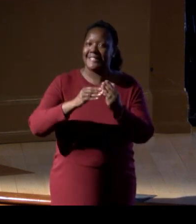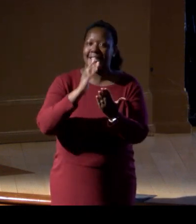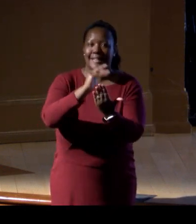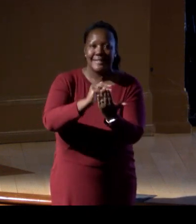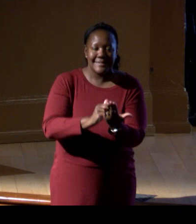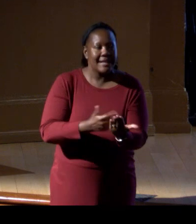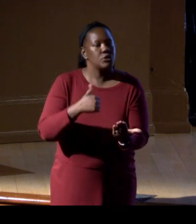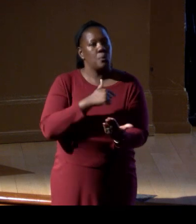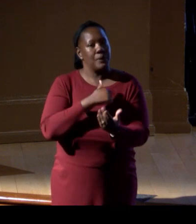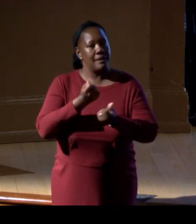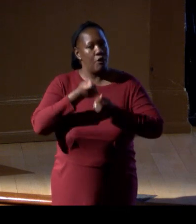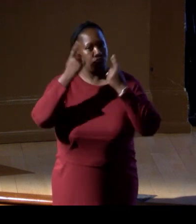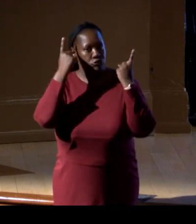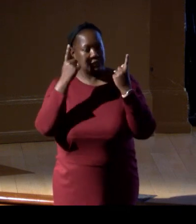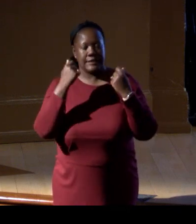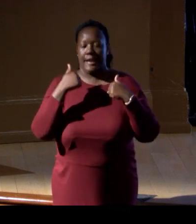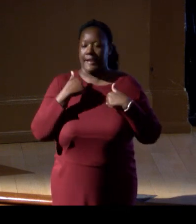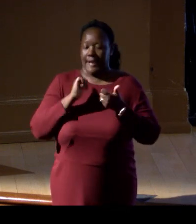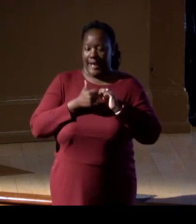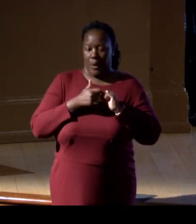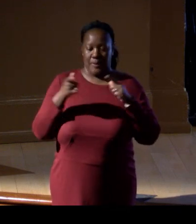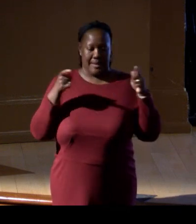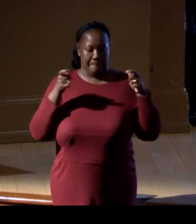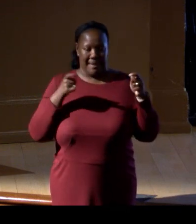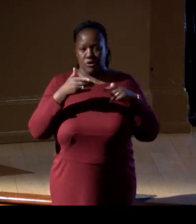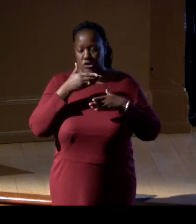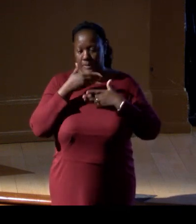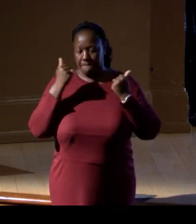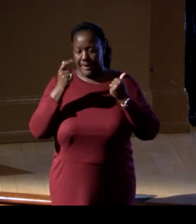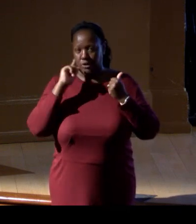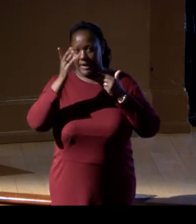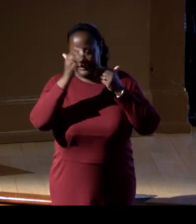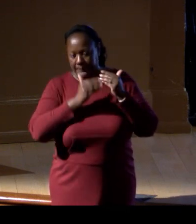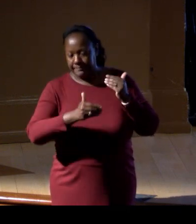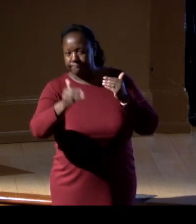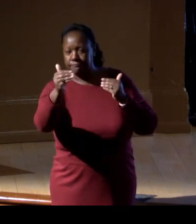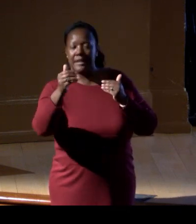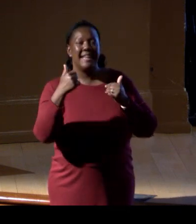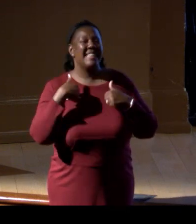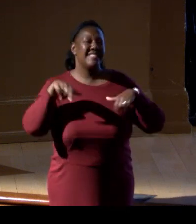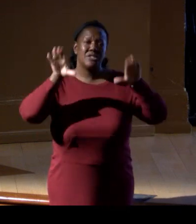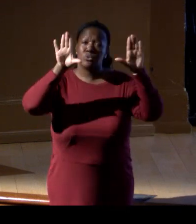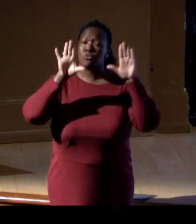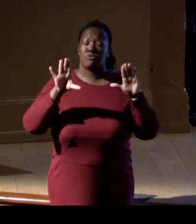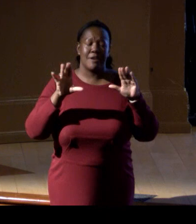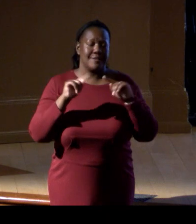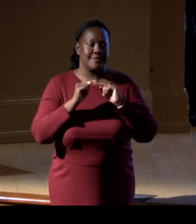to manage well going into the 21st century. It's a great time to be doing this. We also have, I'll call out